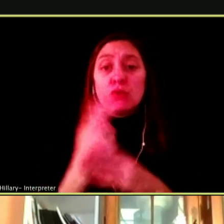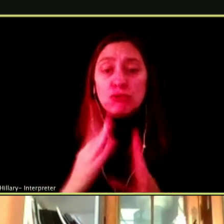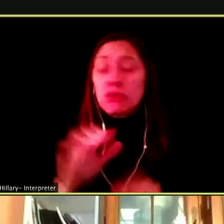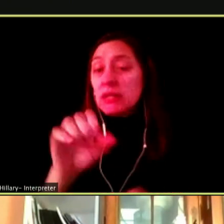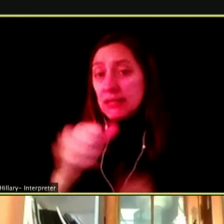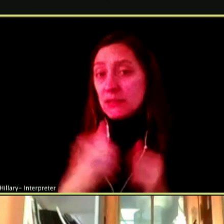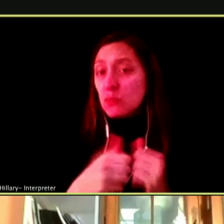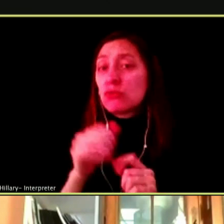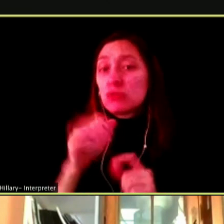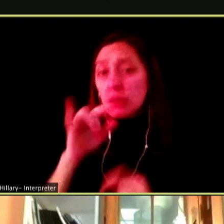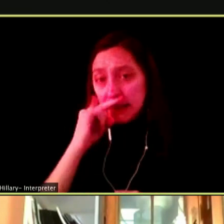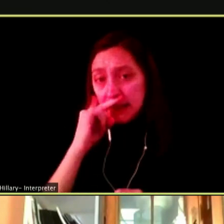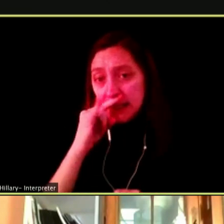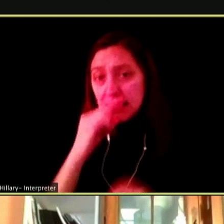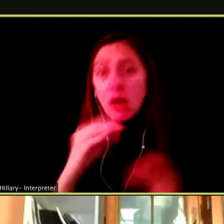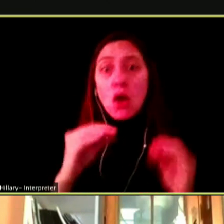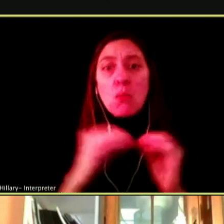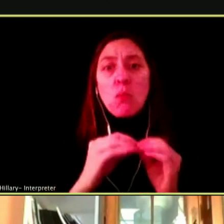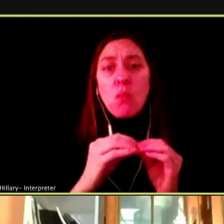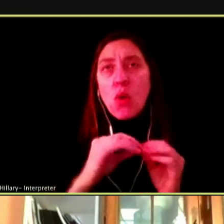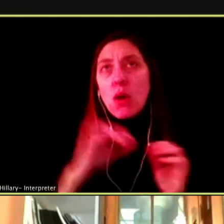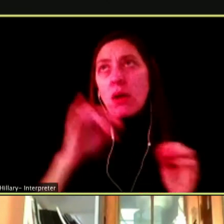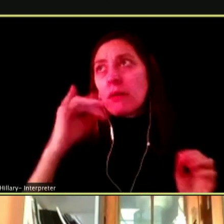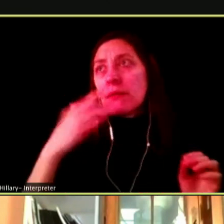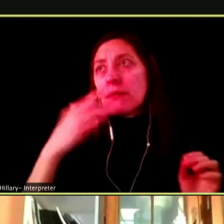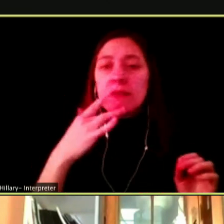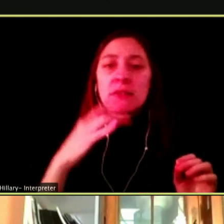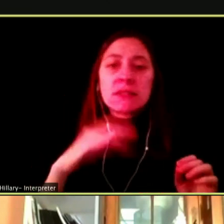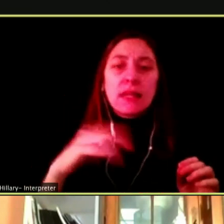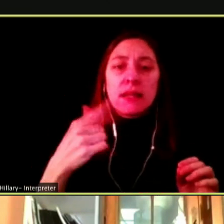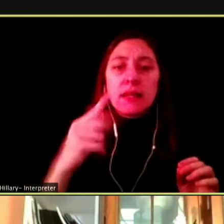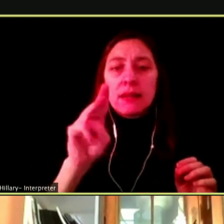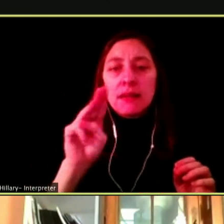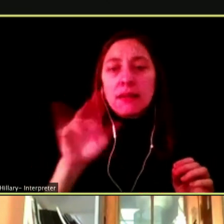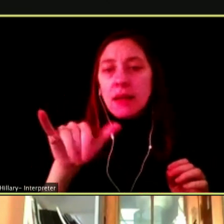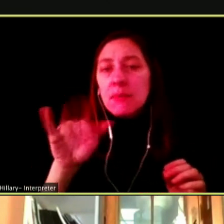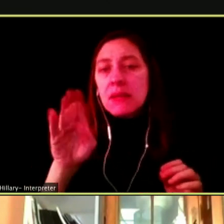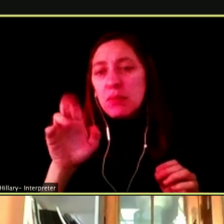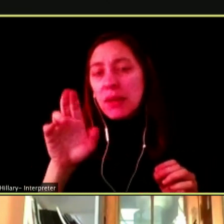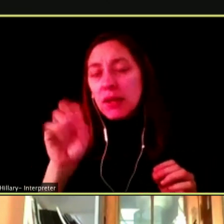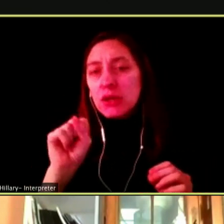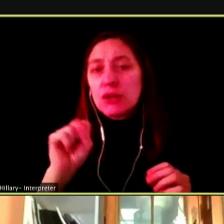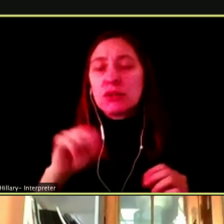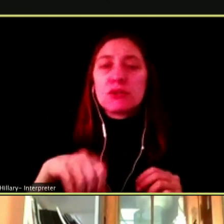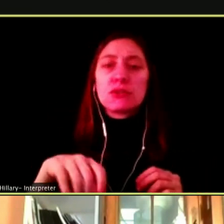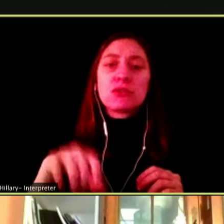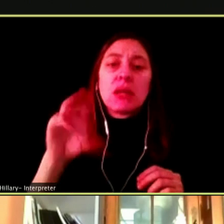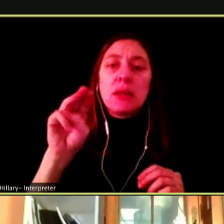AND THE USE ENTICING FLAVORS LIKE GUM THERE, COTTON CANDY, MANGO AND MORE TO ADDICTED KIDS.